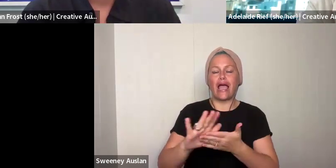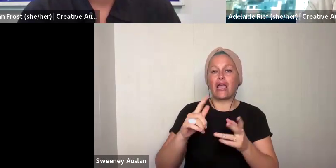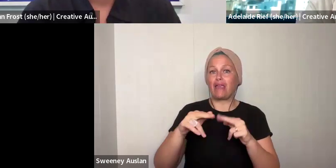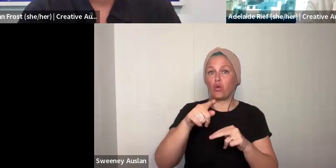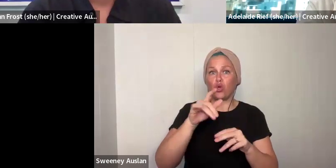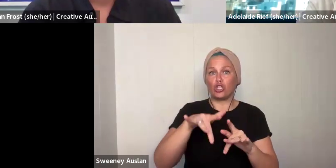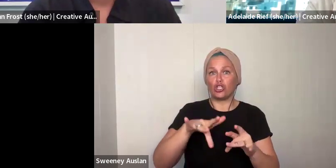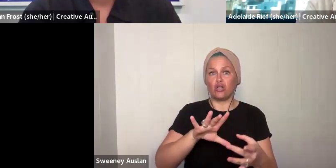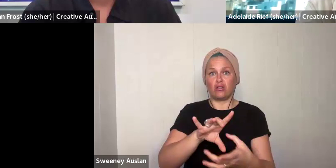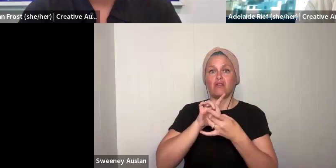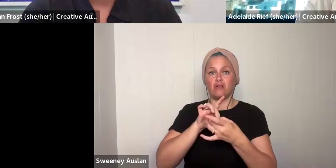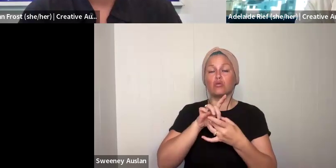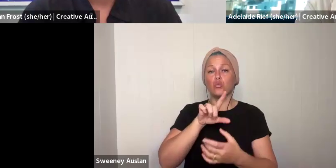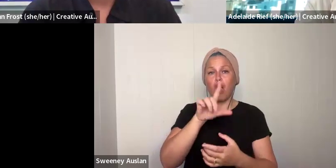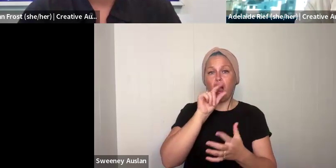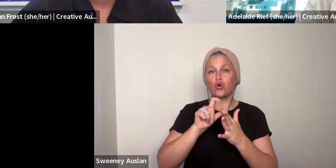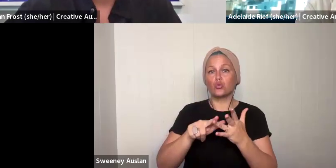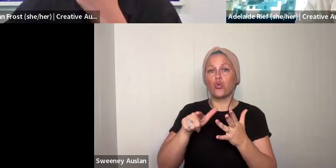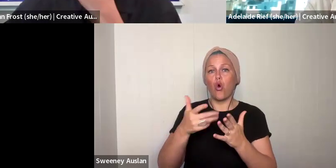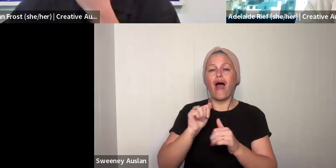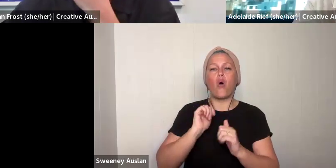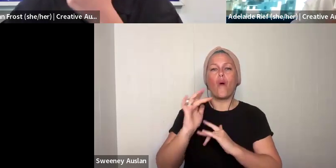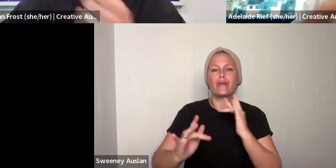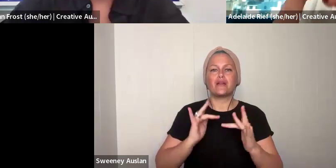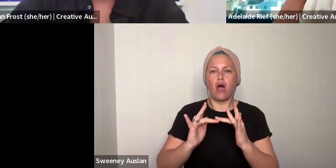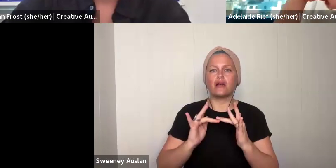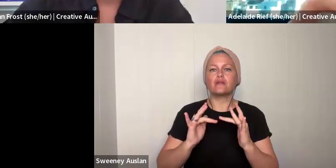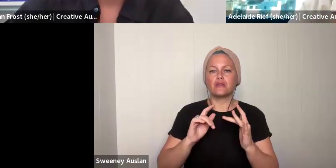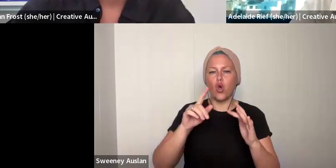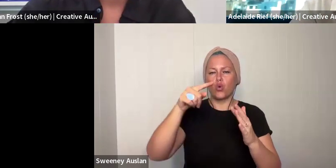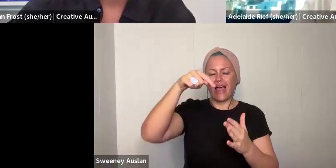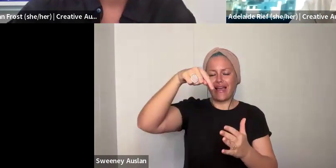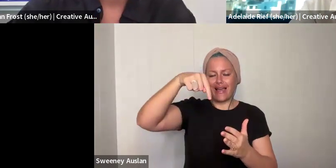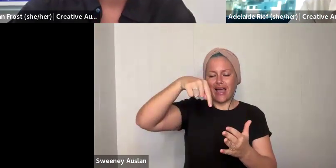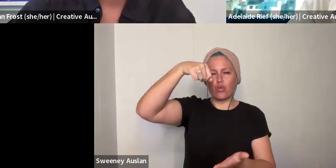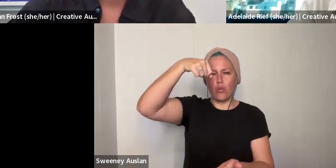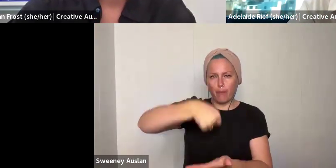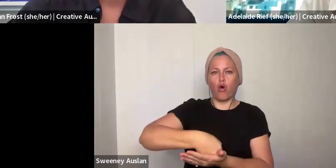newsletter. It comes out on Thursdays. If you are not already signed up to the Creative Australia